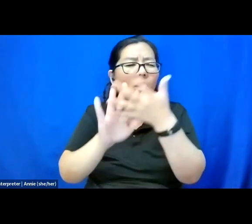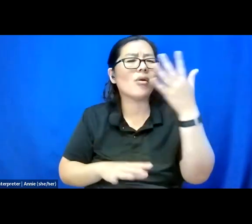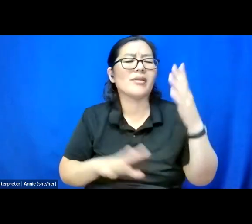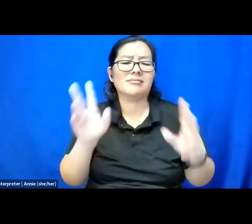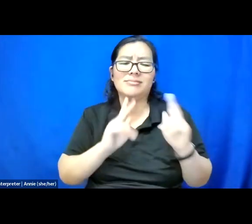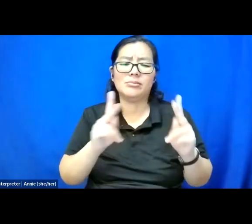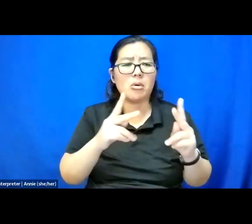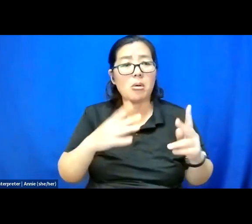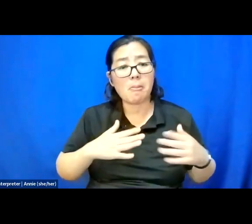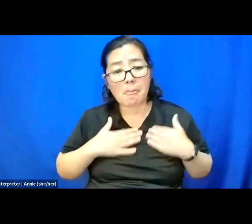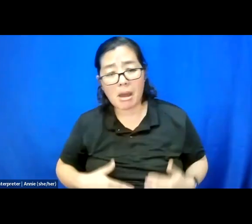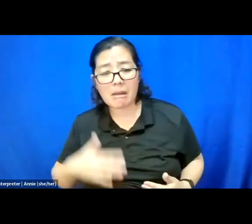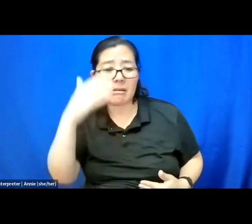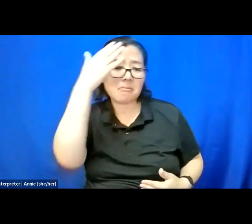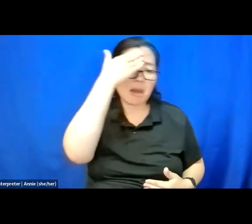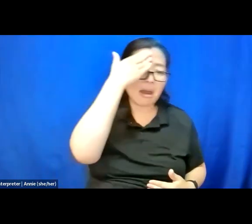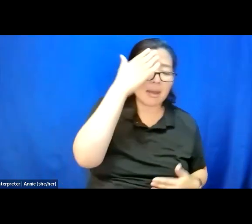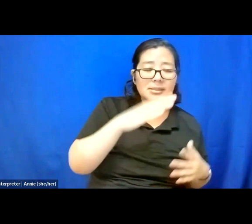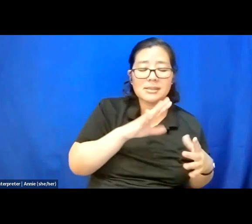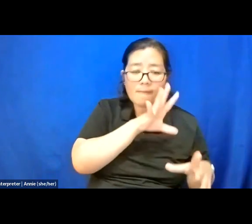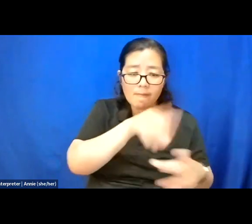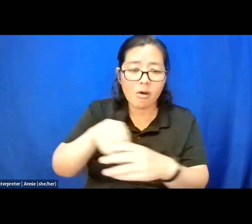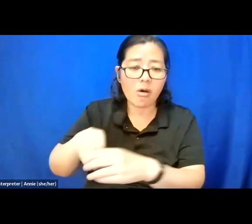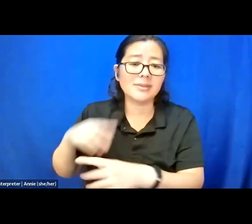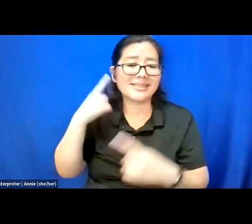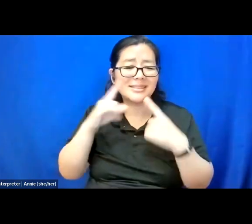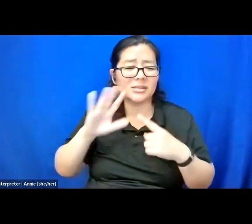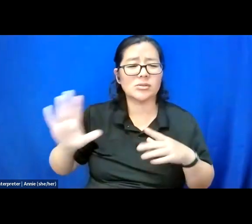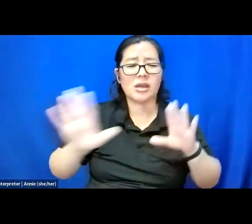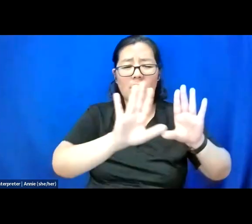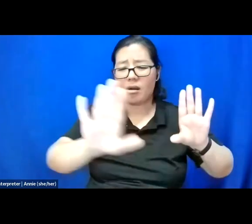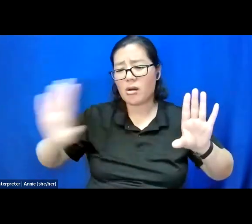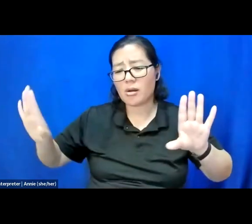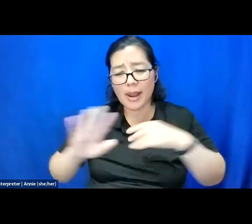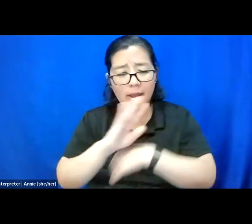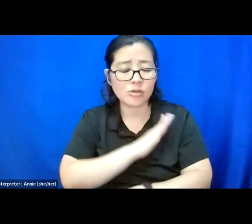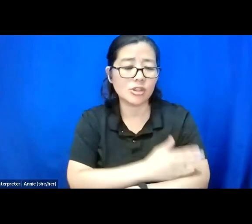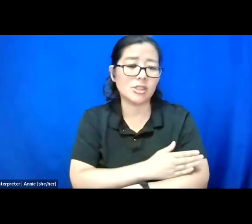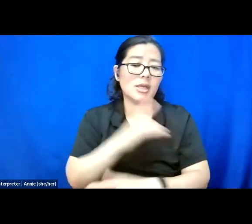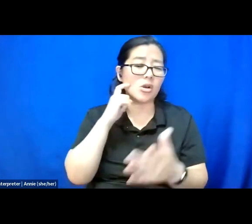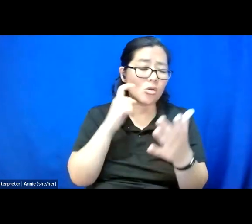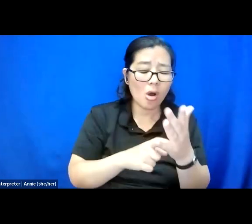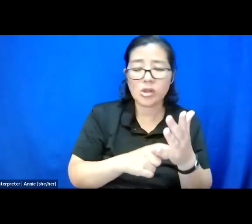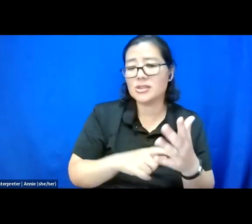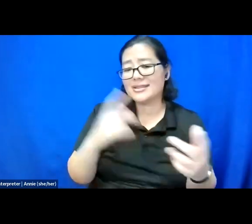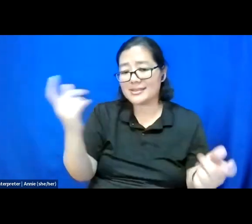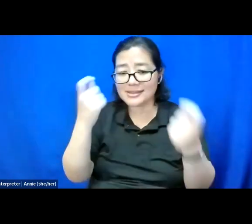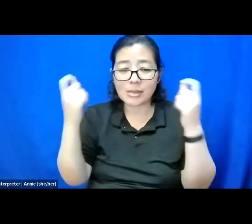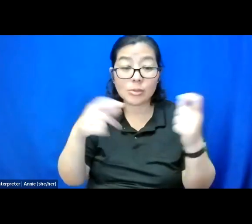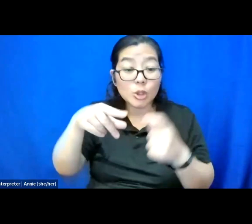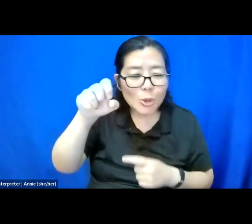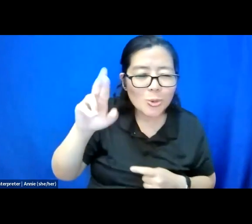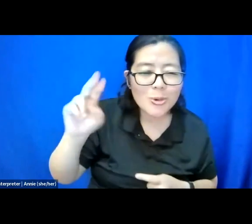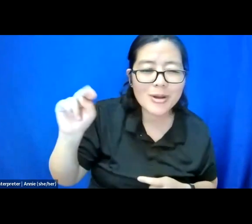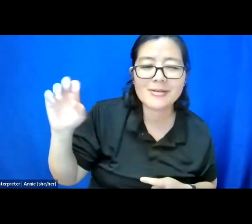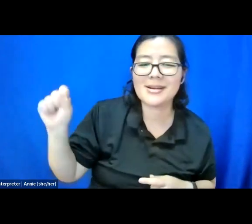in this exchange of energy and acknowledges and accelerates the queerness and magic Bendery